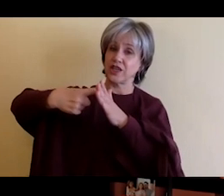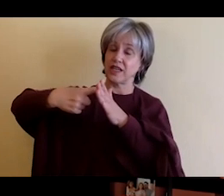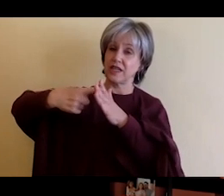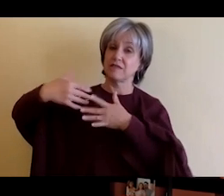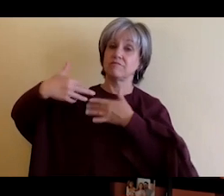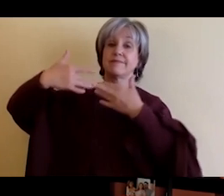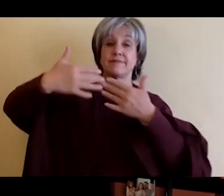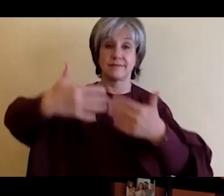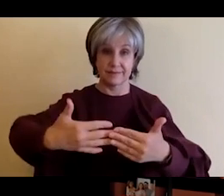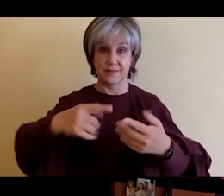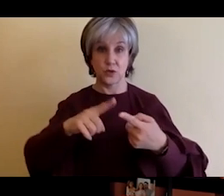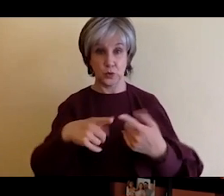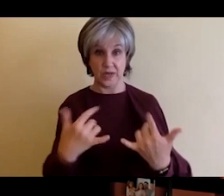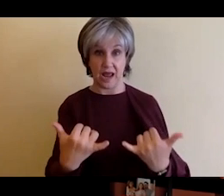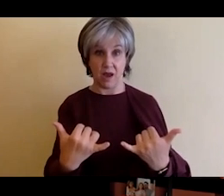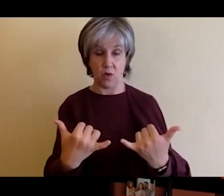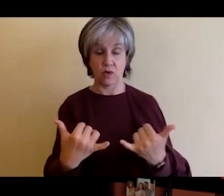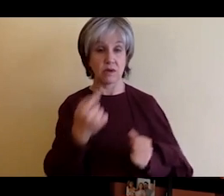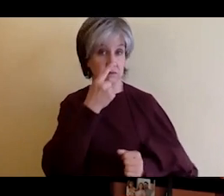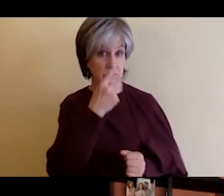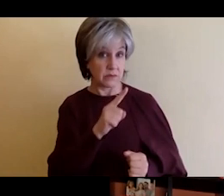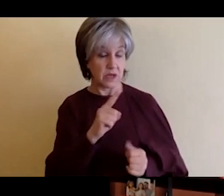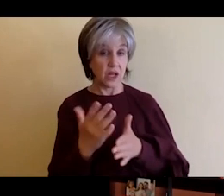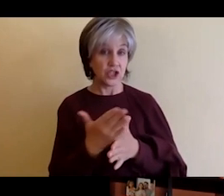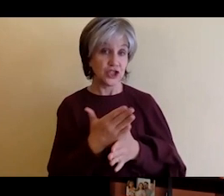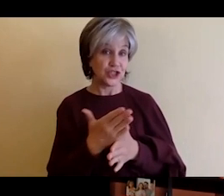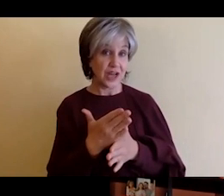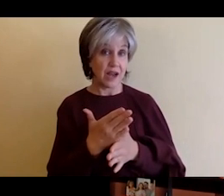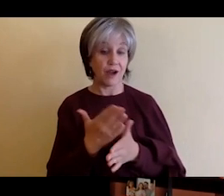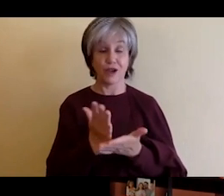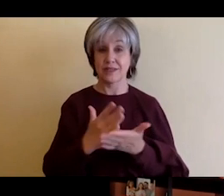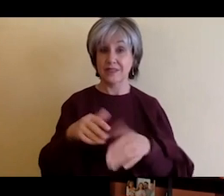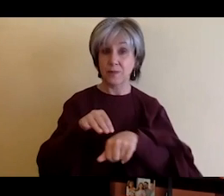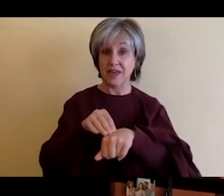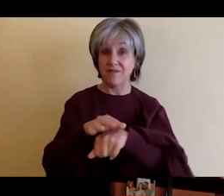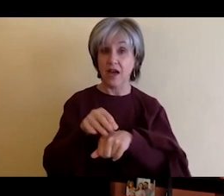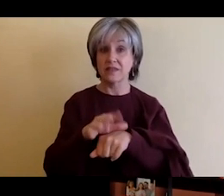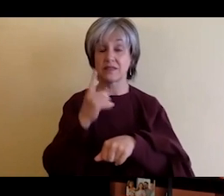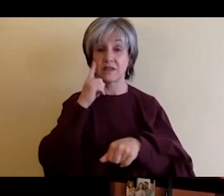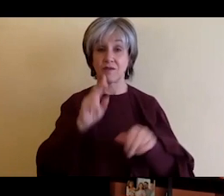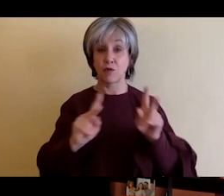of advice for those who are on the academic job market or who soon will be on the academic job market?